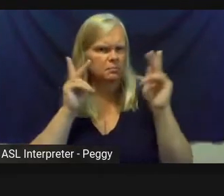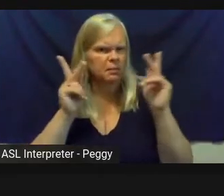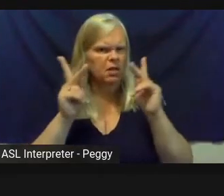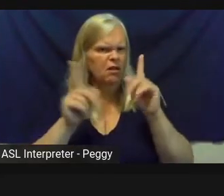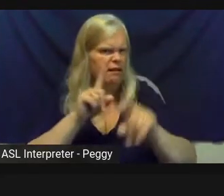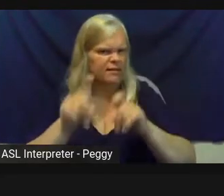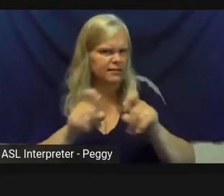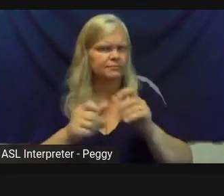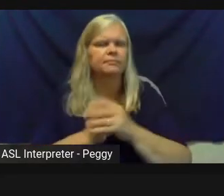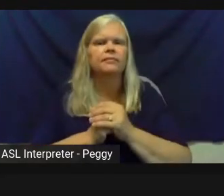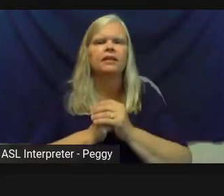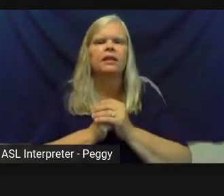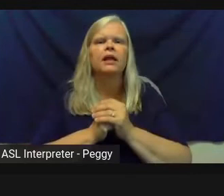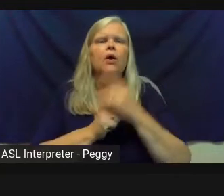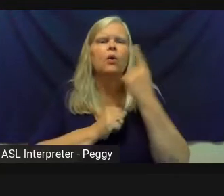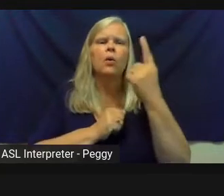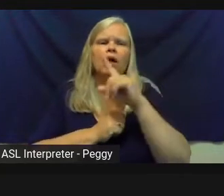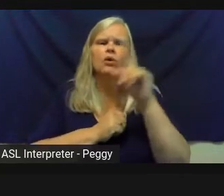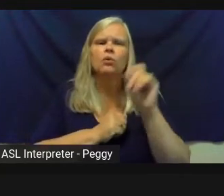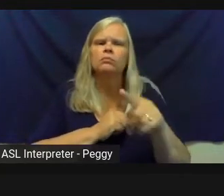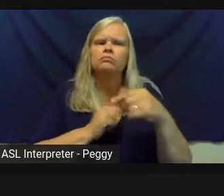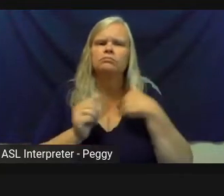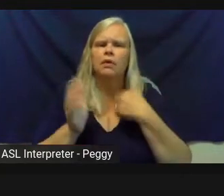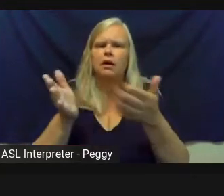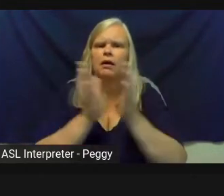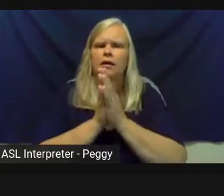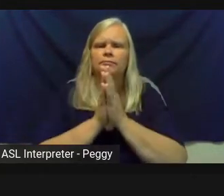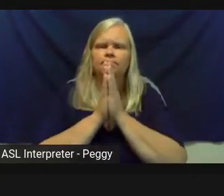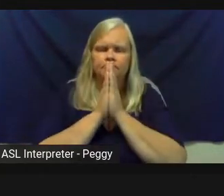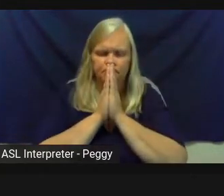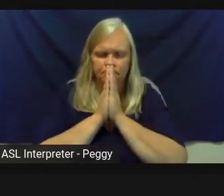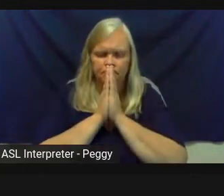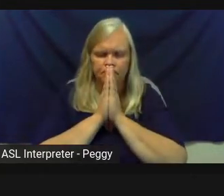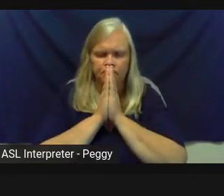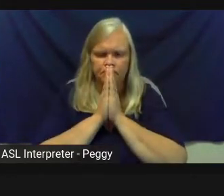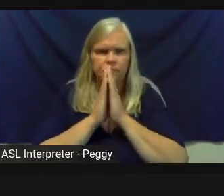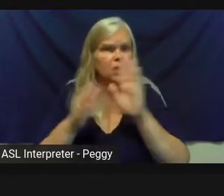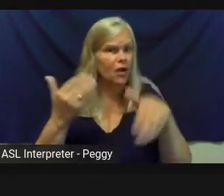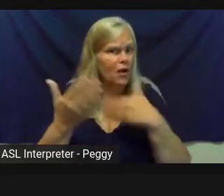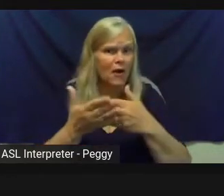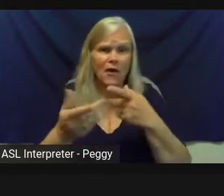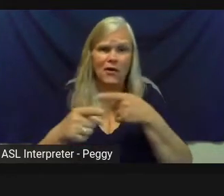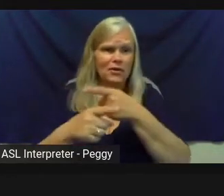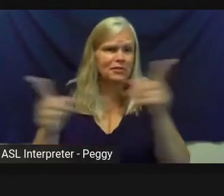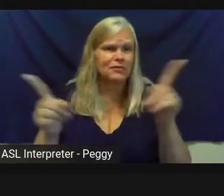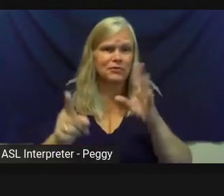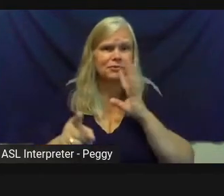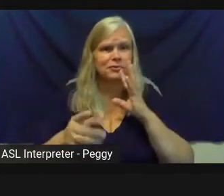One of the questions, I think, is, you know, and all of you have talked about this, the importance of starting